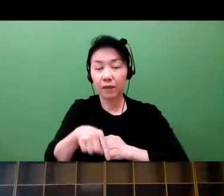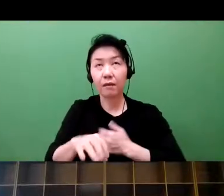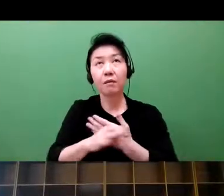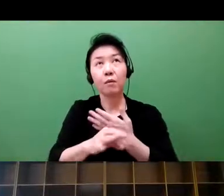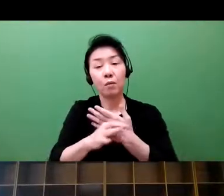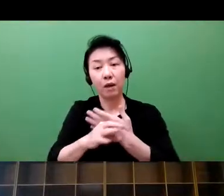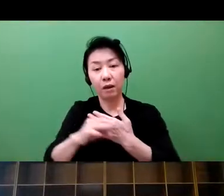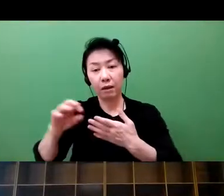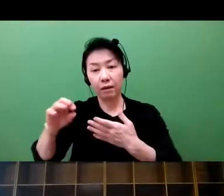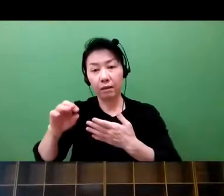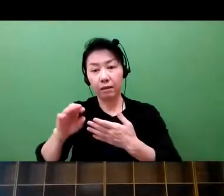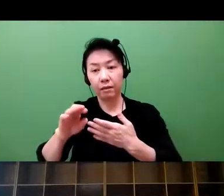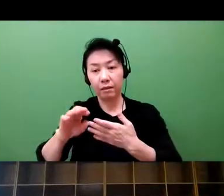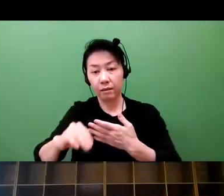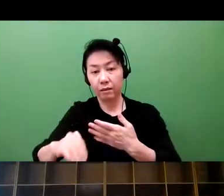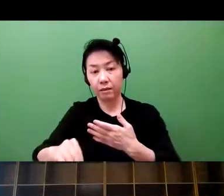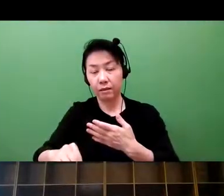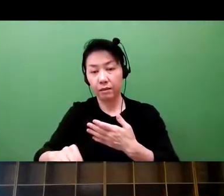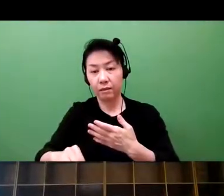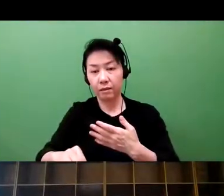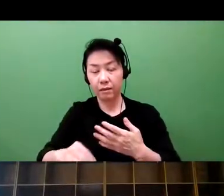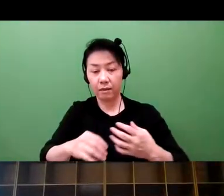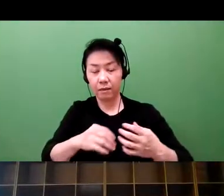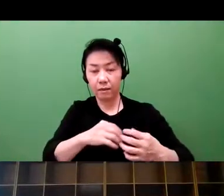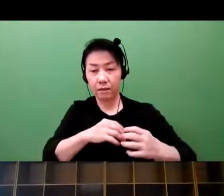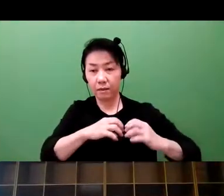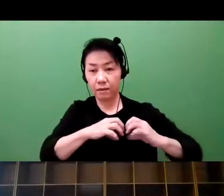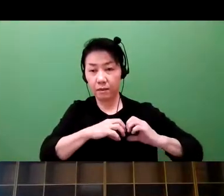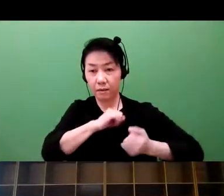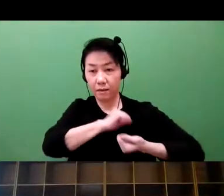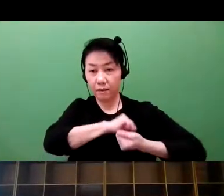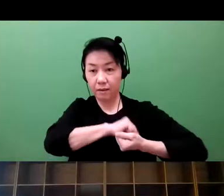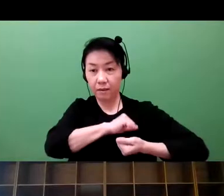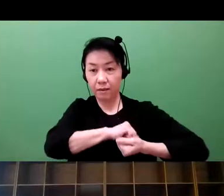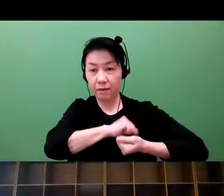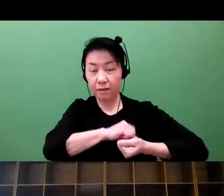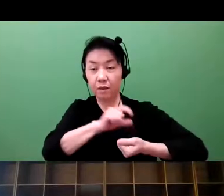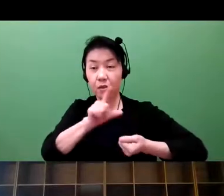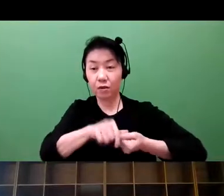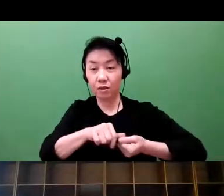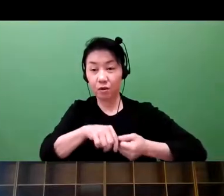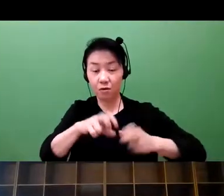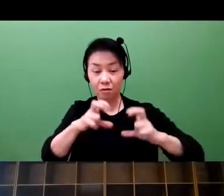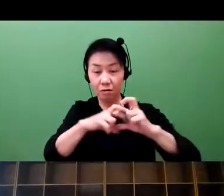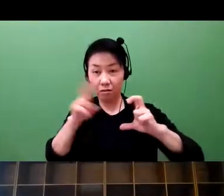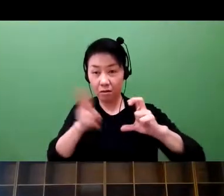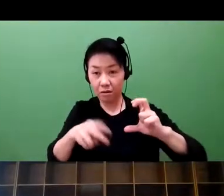we have embedded devices used for medical devices.